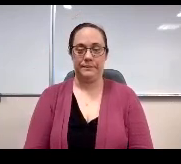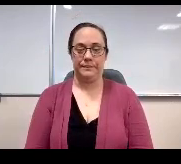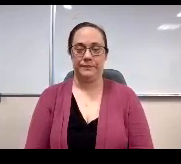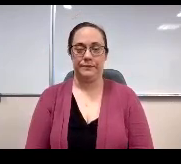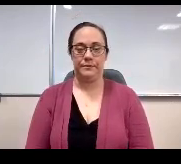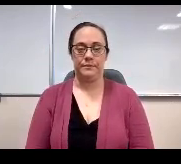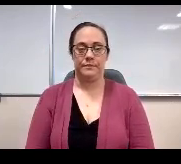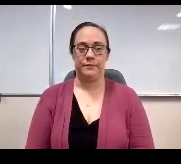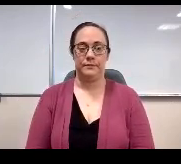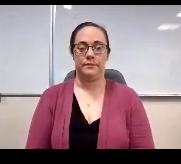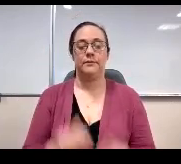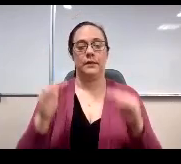Next line please.